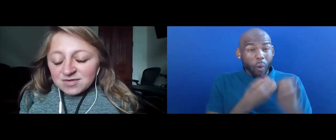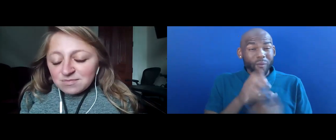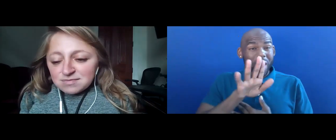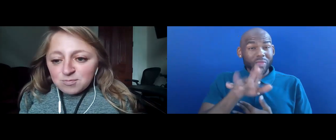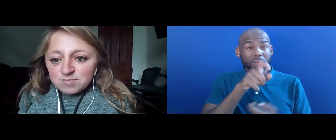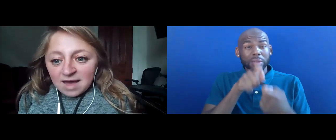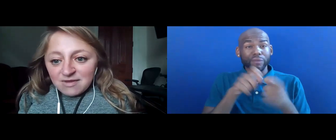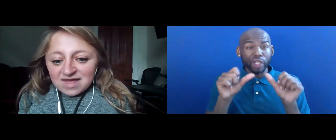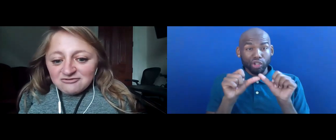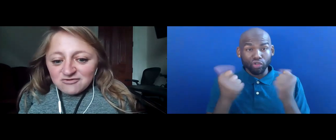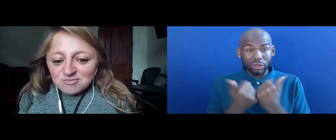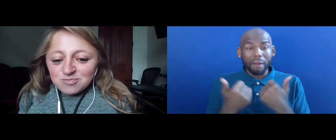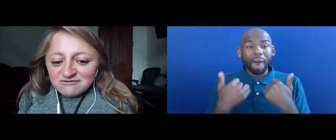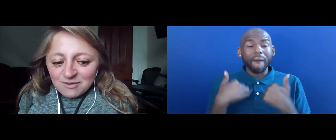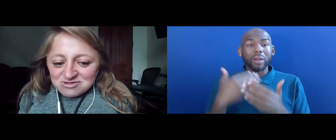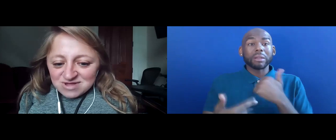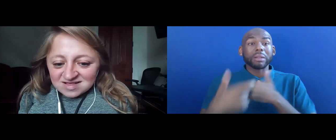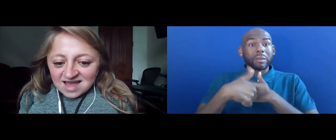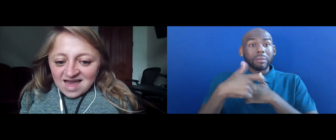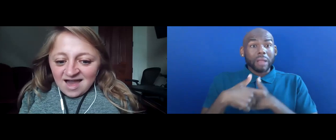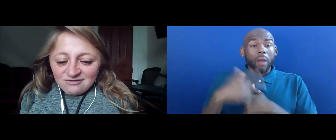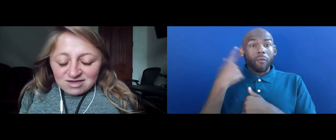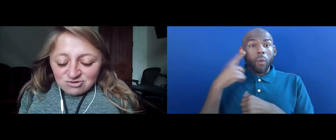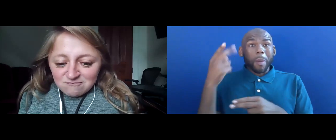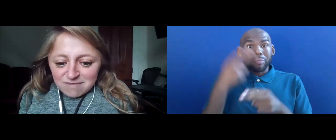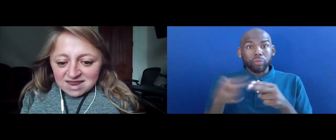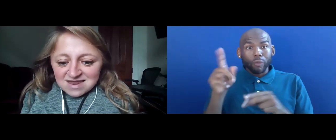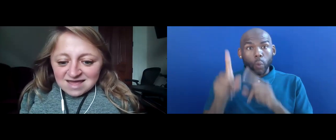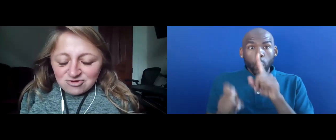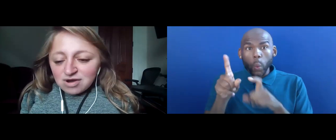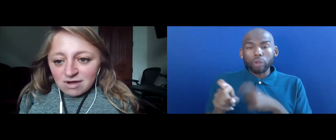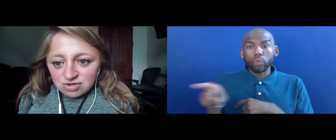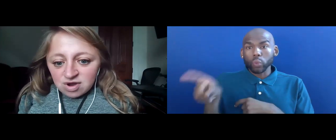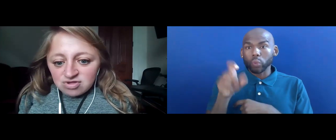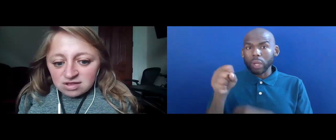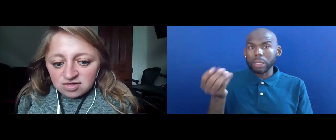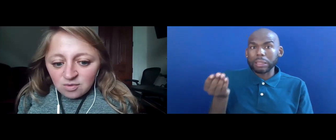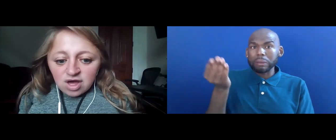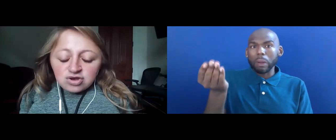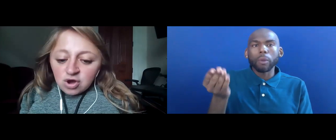SOME TIME AT THE END FOR BRIEF QUESTIONS THAT YOU SUBMITTED DURING REGISTRATION.